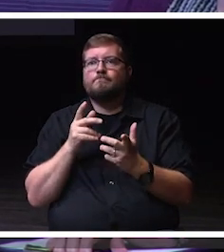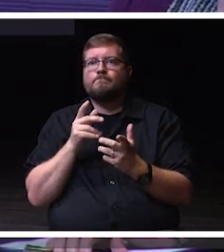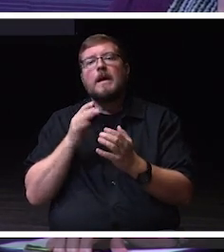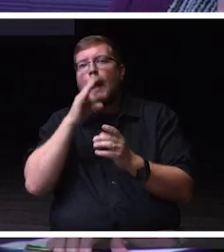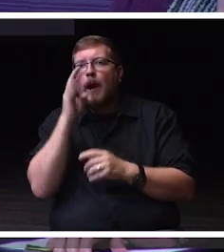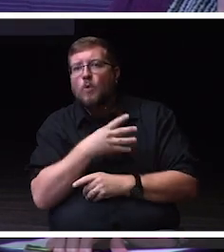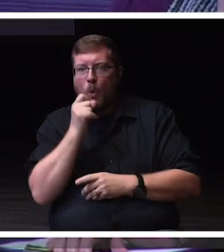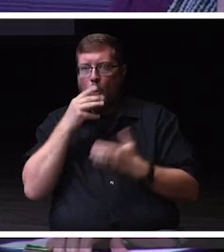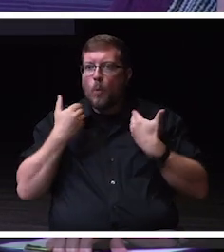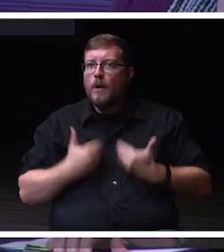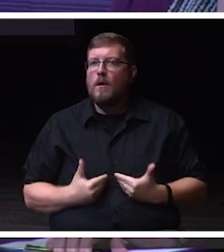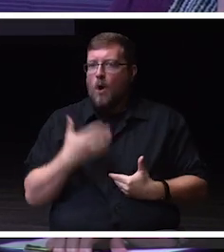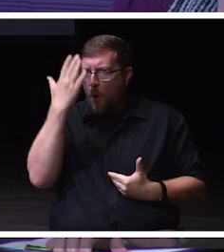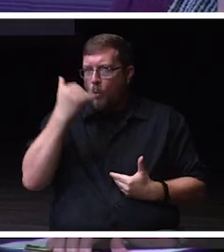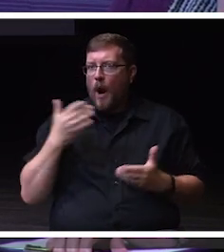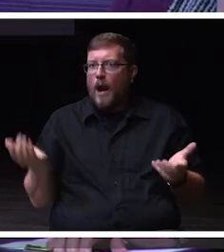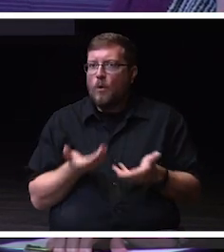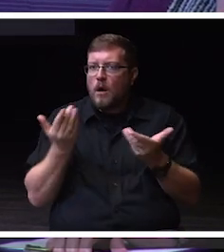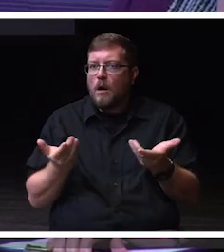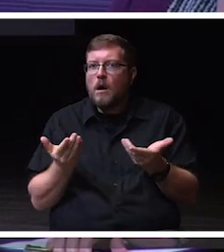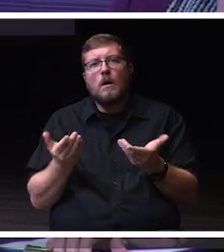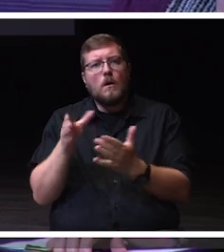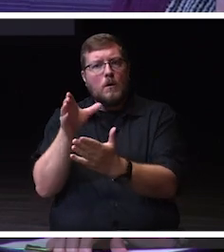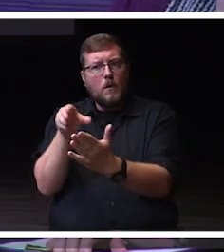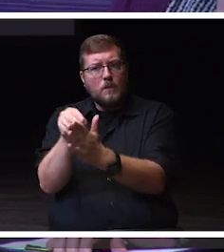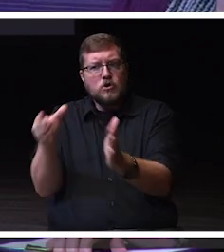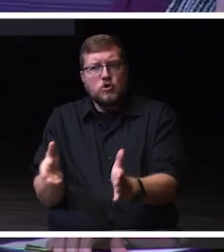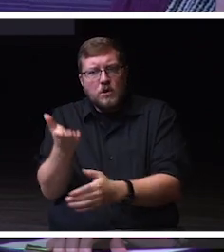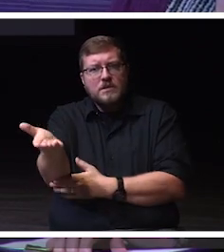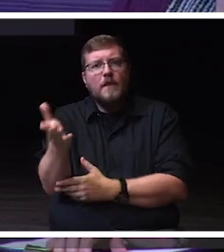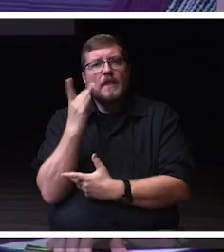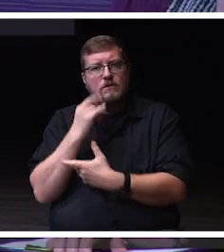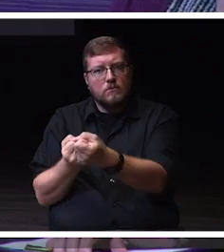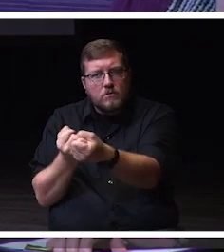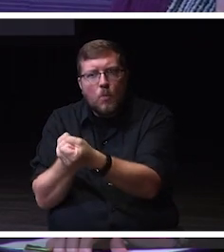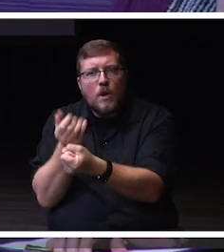We are here for our learners. We want to make sure we are transforming lives of our learners